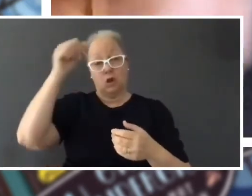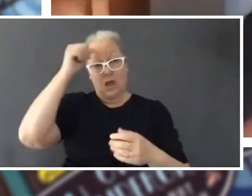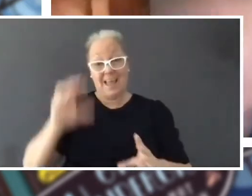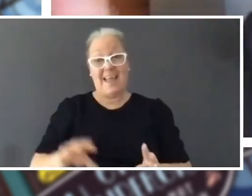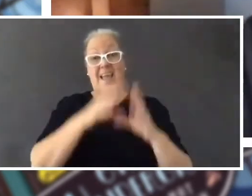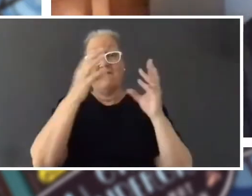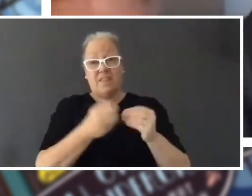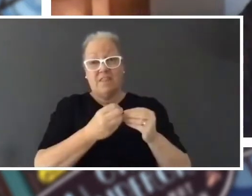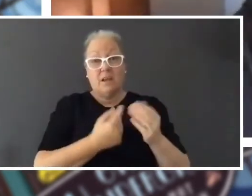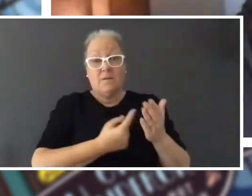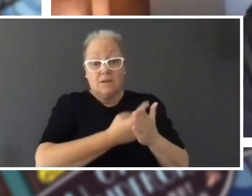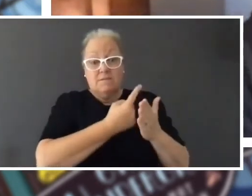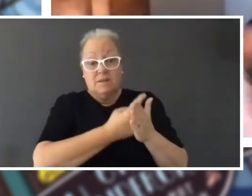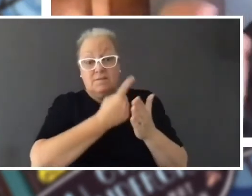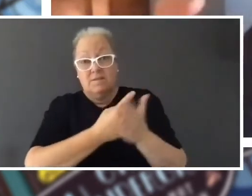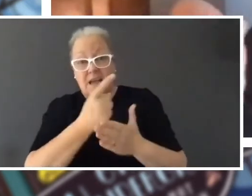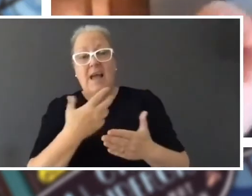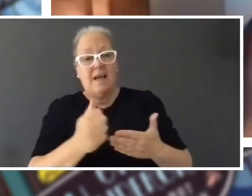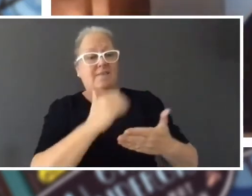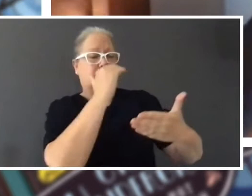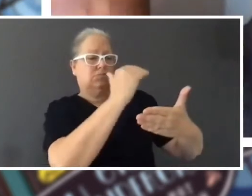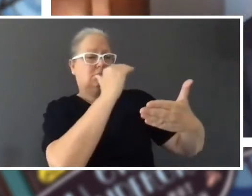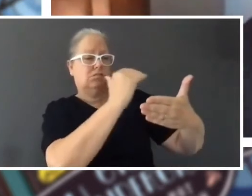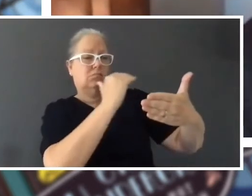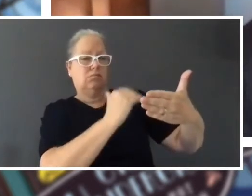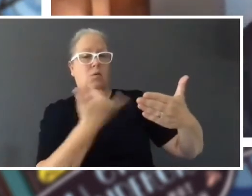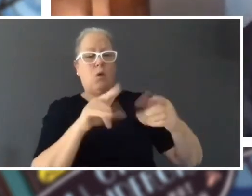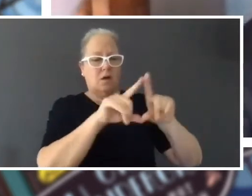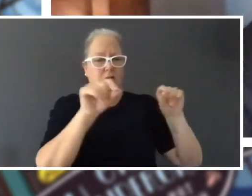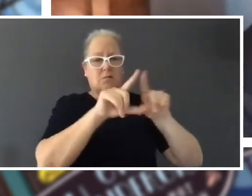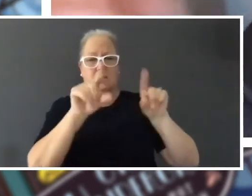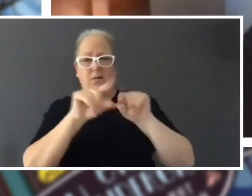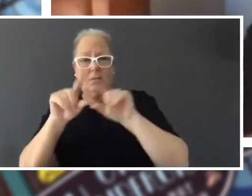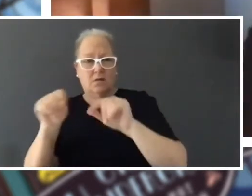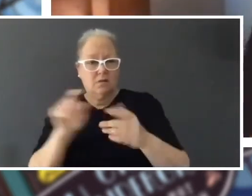got it all written down on things like my cards and then they just write the whole thing out and they know right at the start